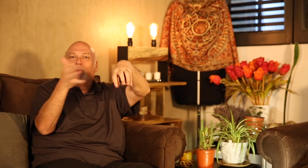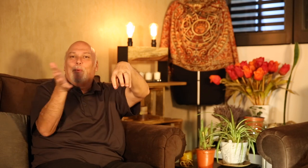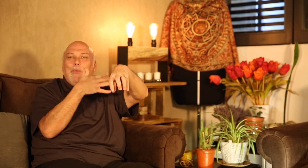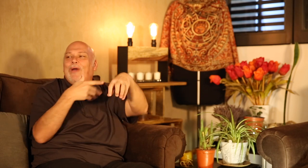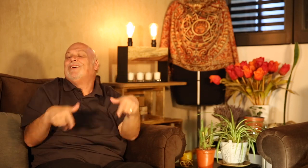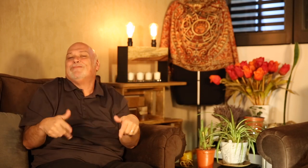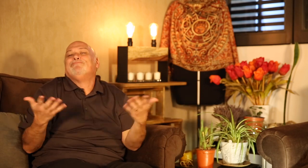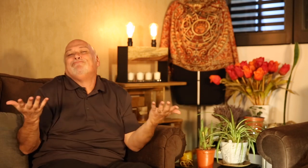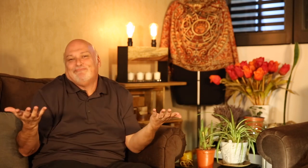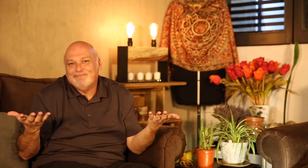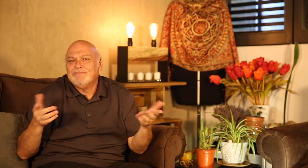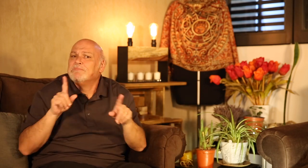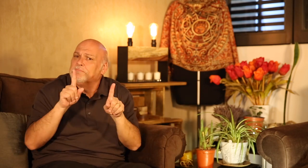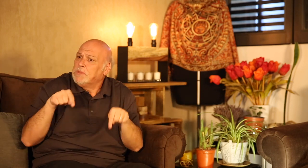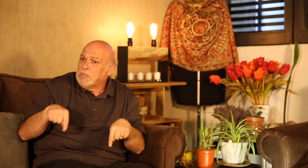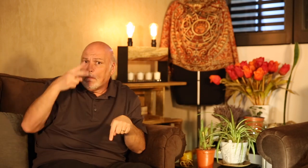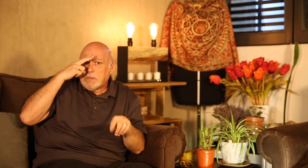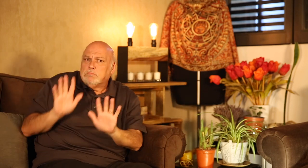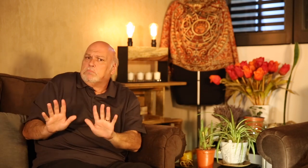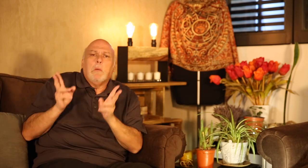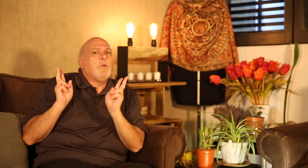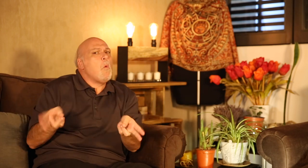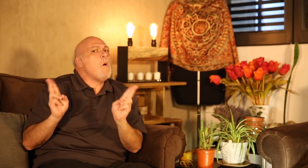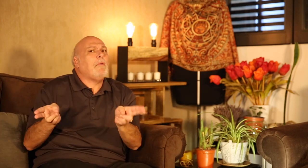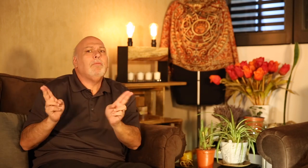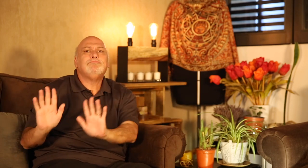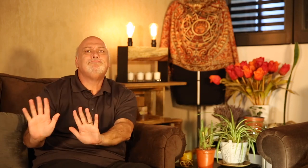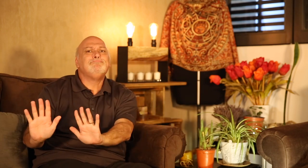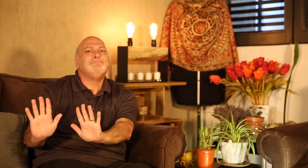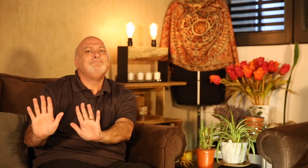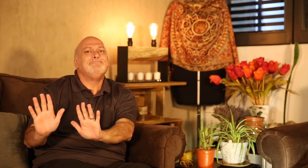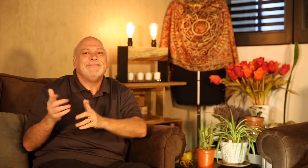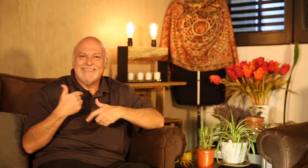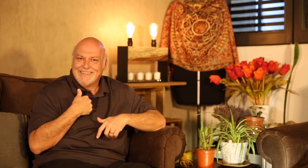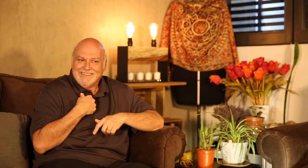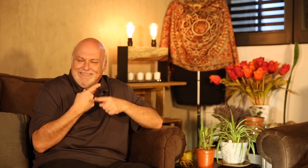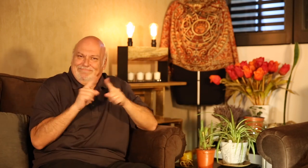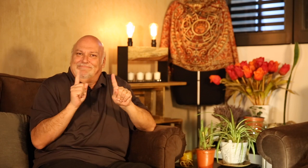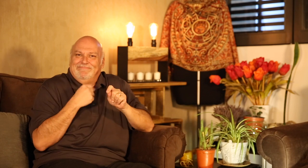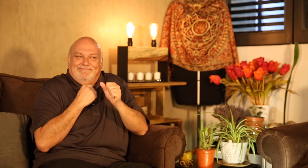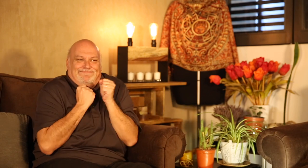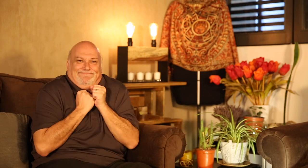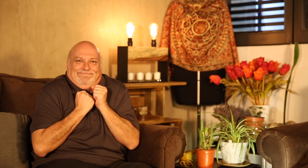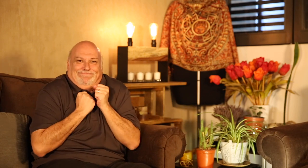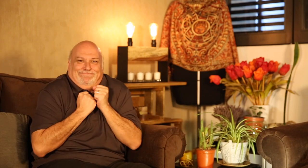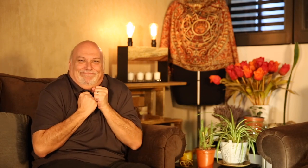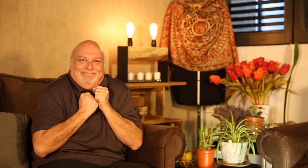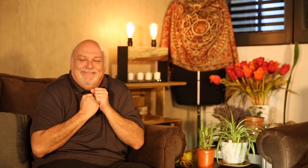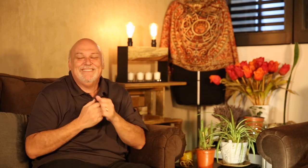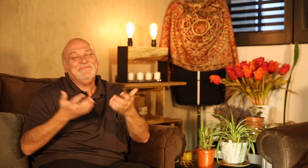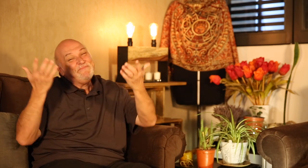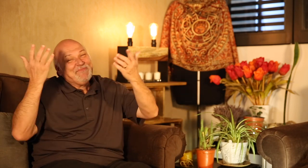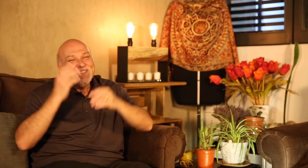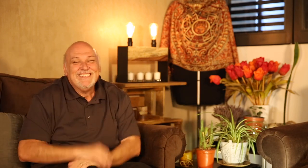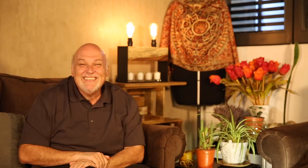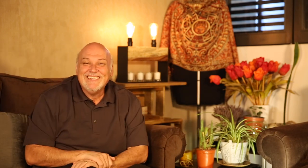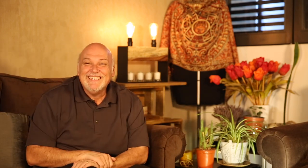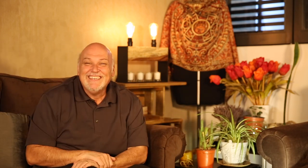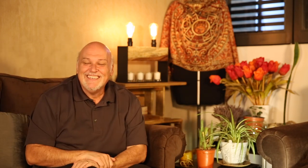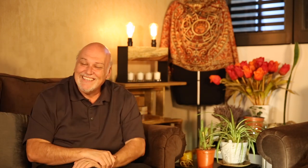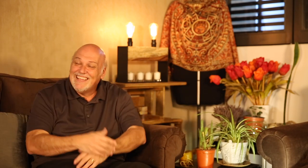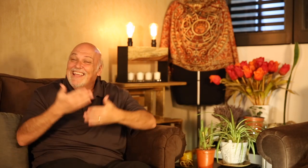It's normal here in Mexico, that's why.